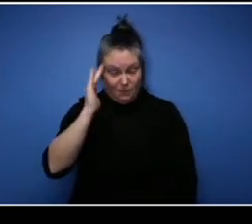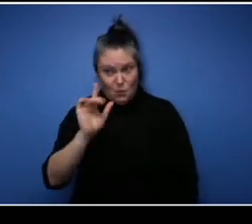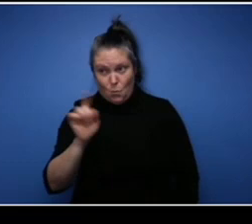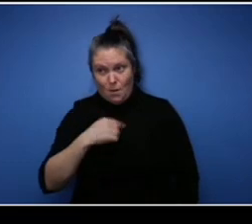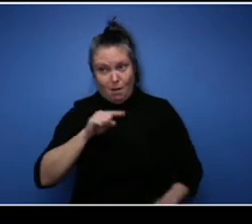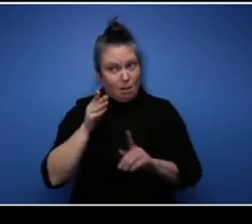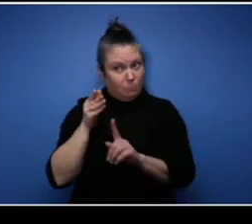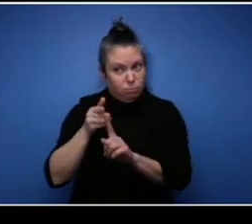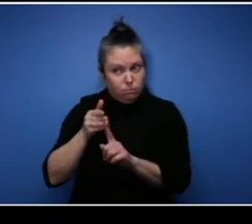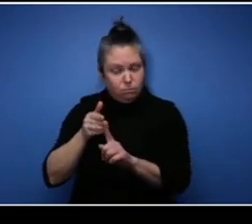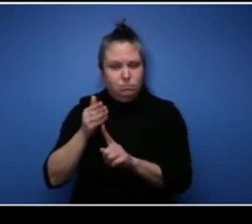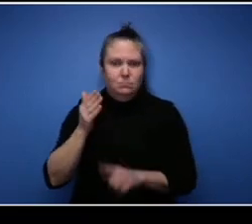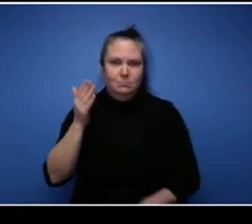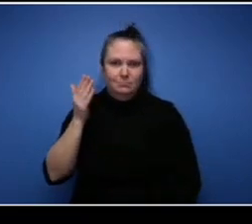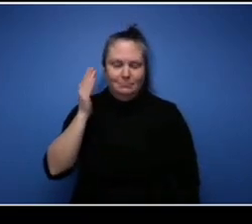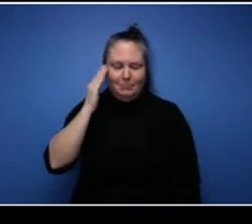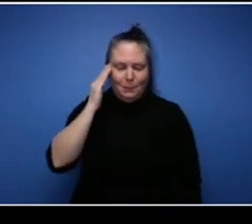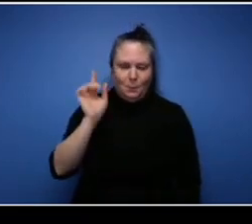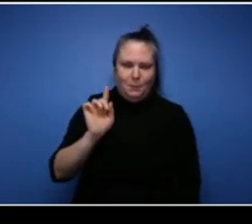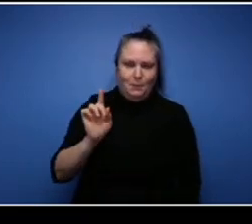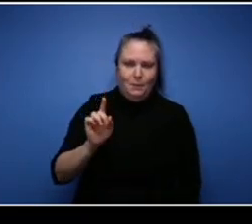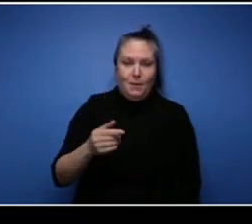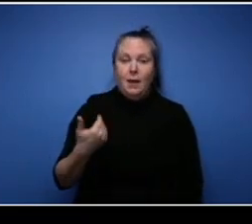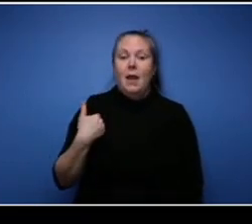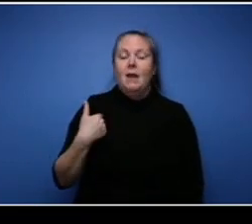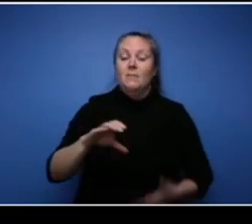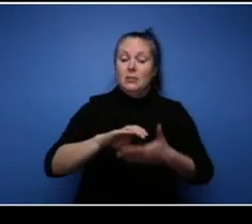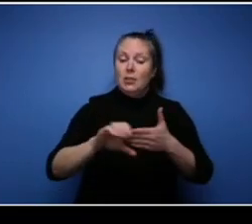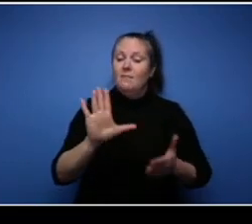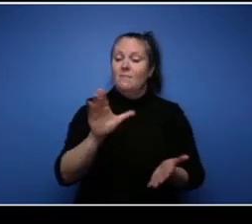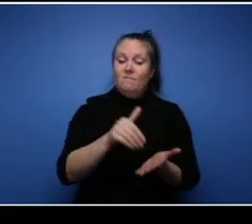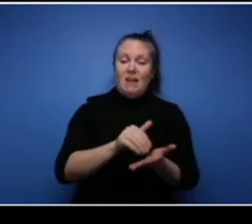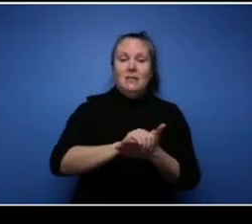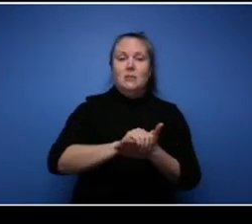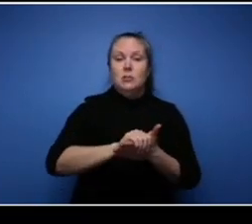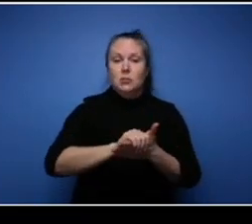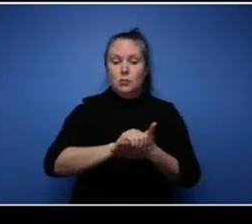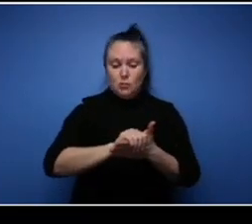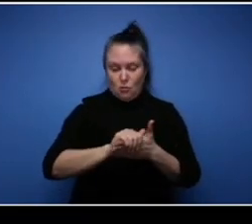with a five thousand dollar cheque to deposit not cash from one of my clients and I didn't